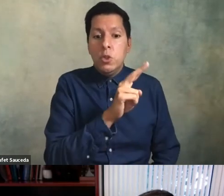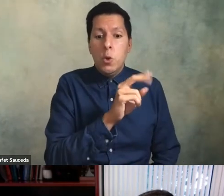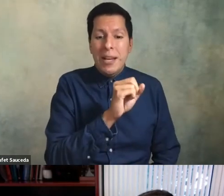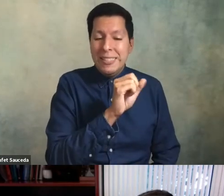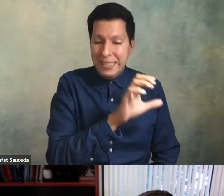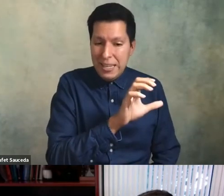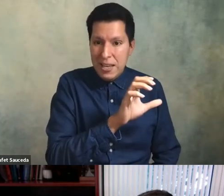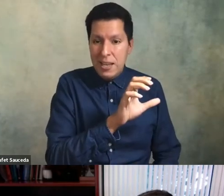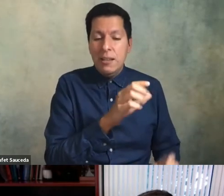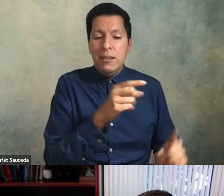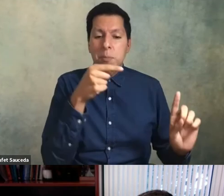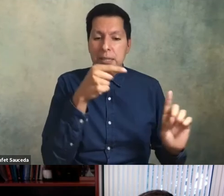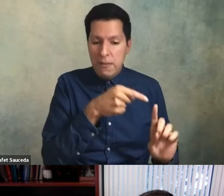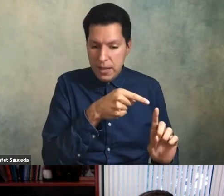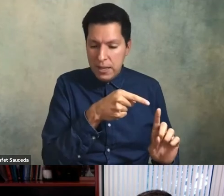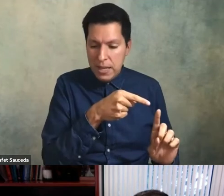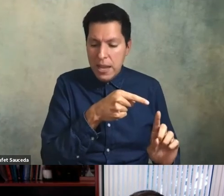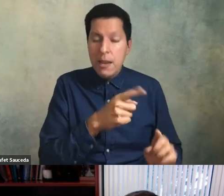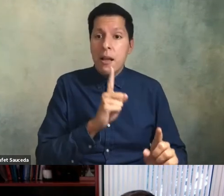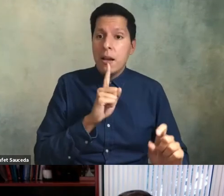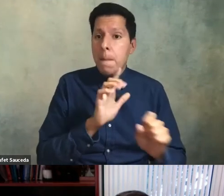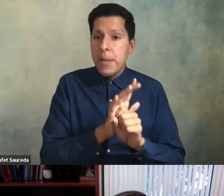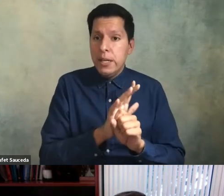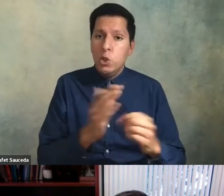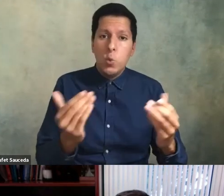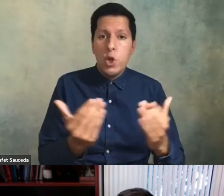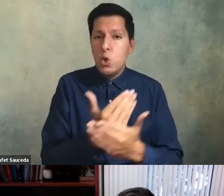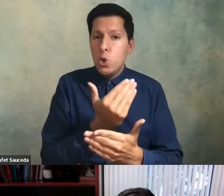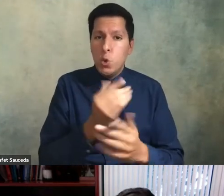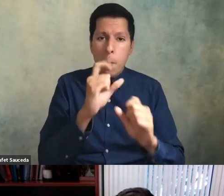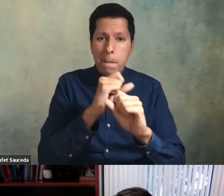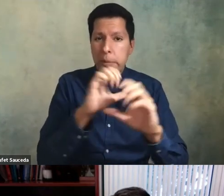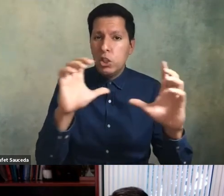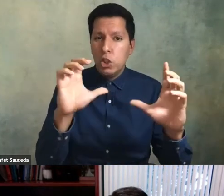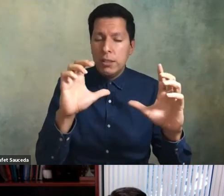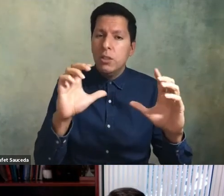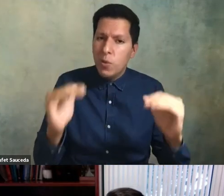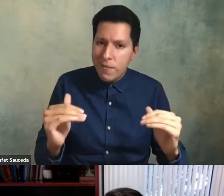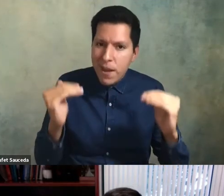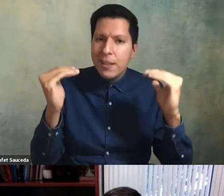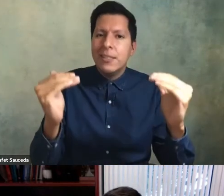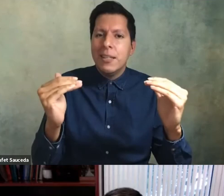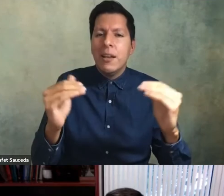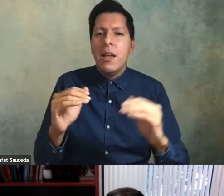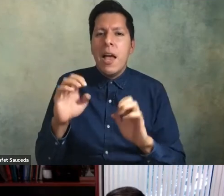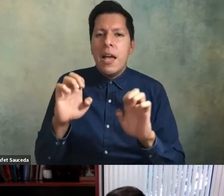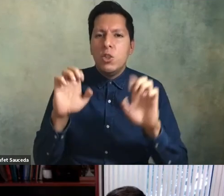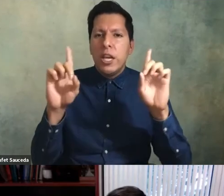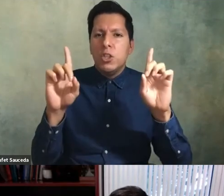um to a new mission of advancing educational equity we made clear though that this is not